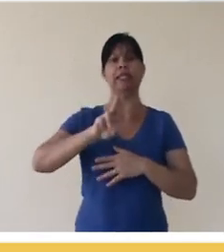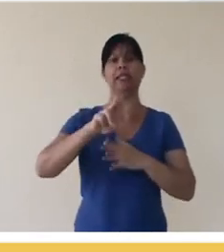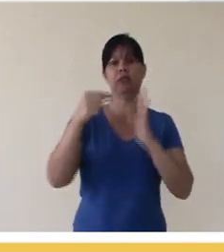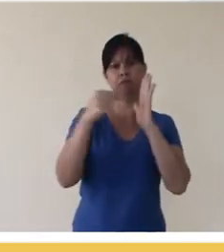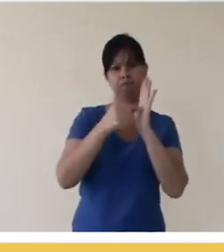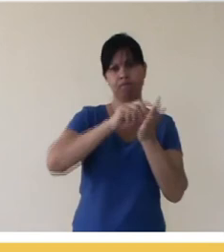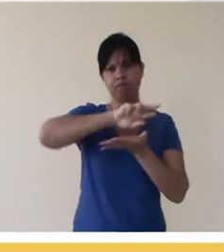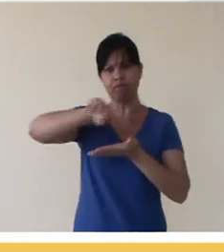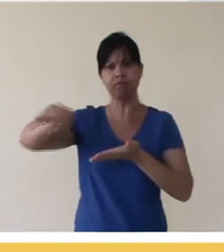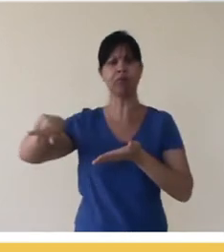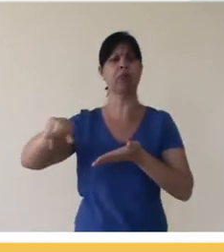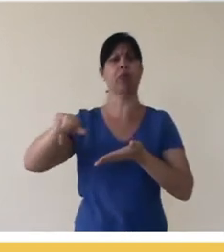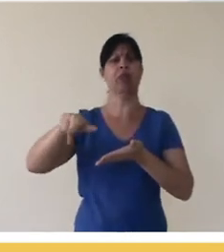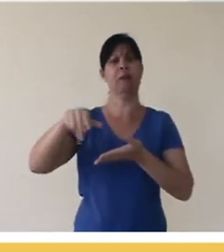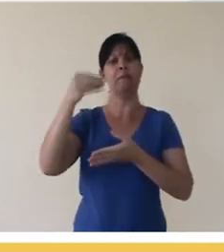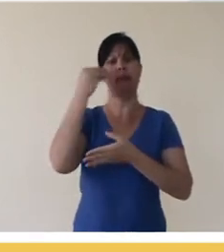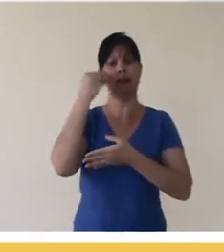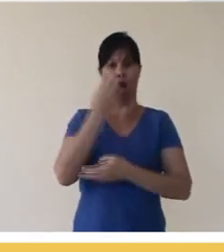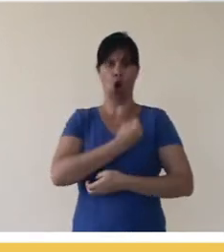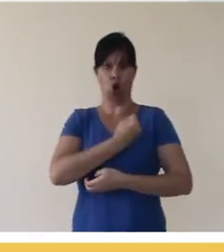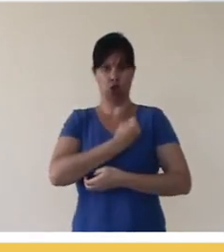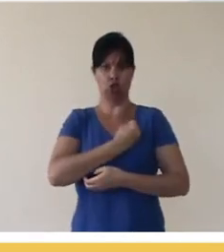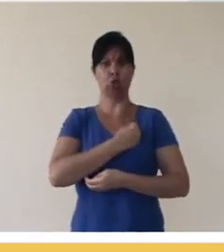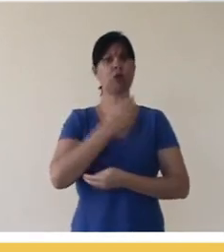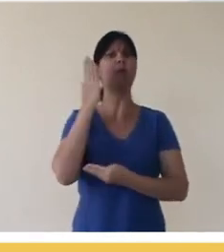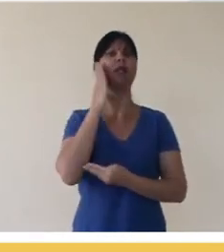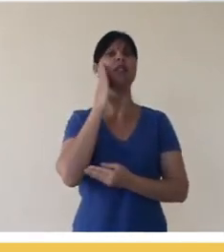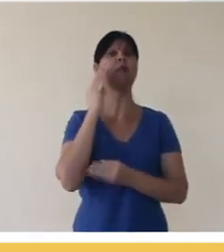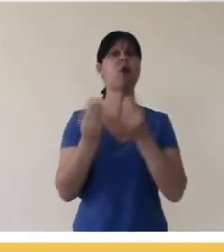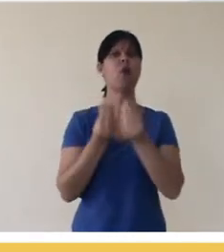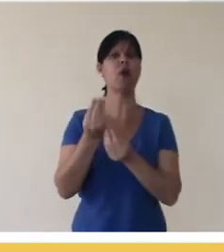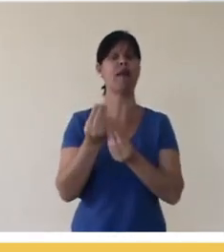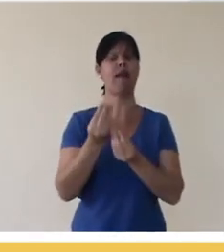software, actually, this code, so you can know what are the